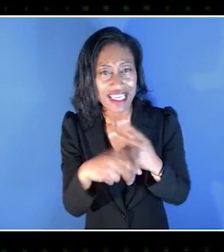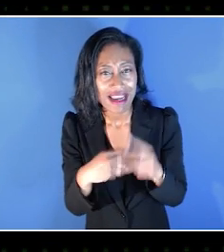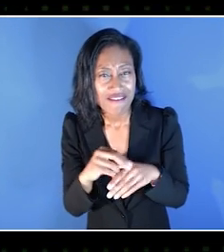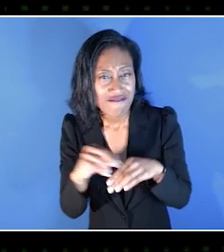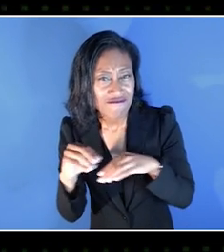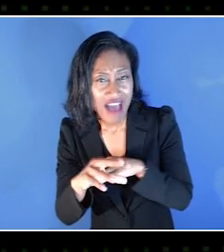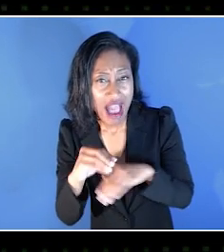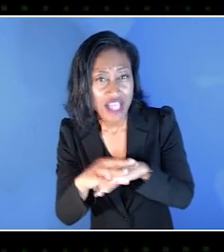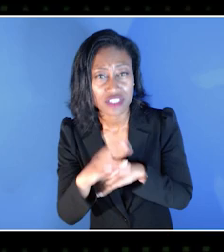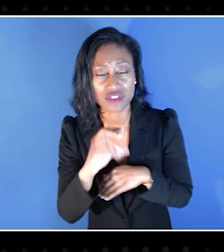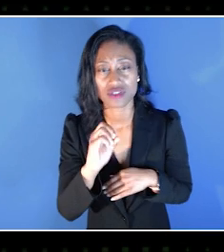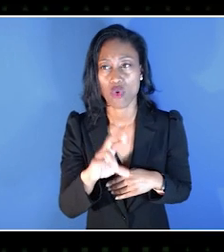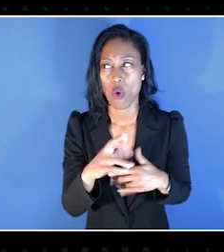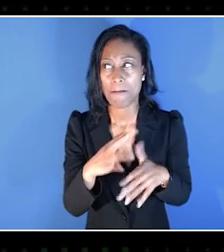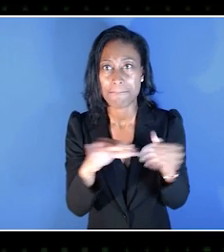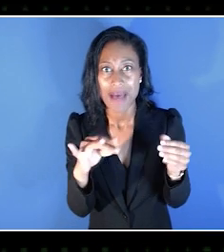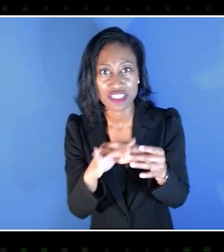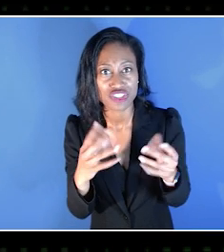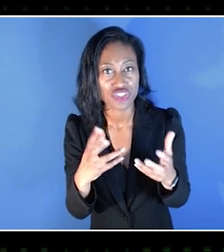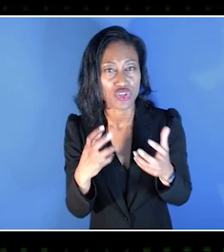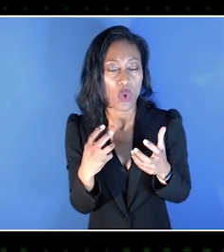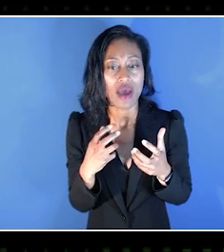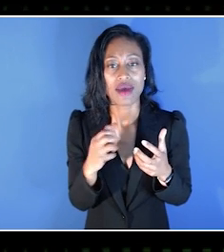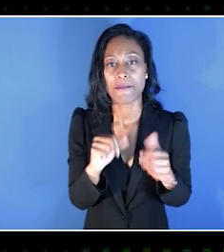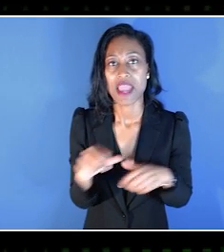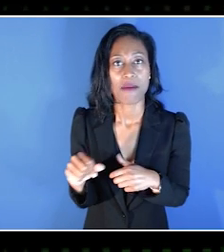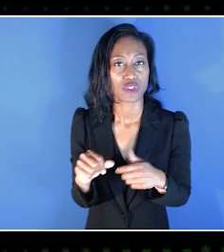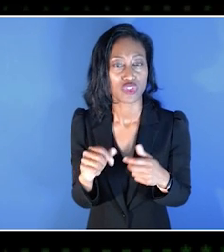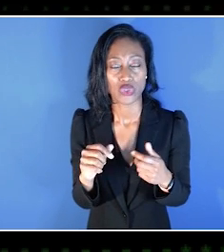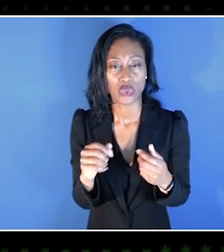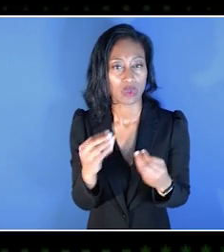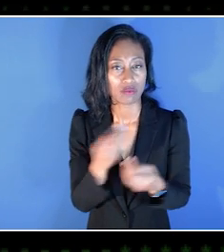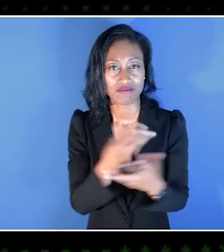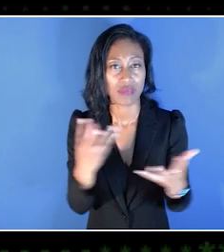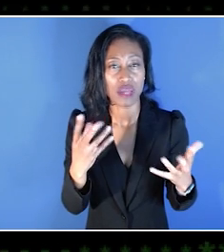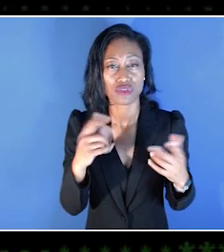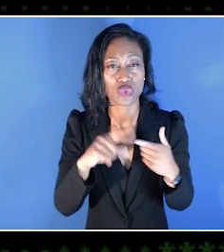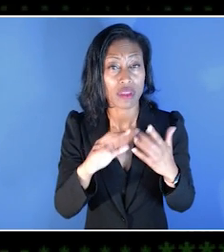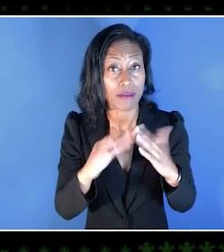is any type of advice or a message that you want to be able to give to either the community